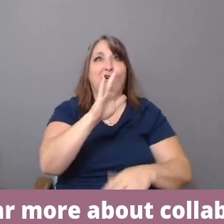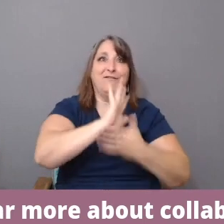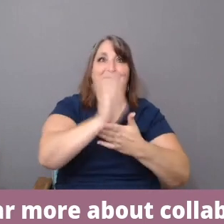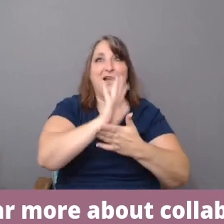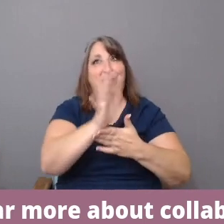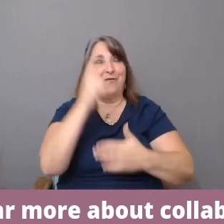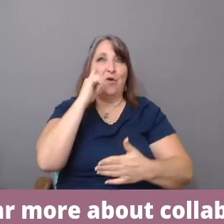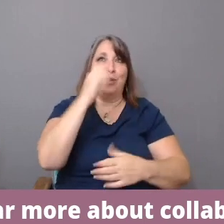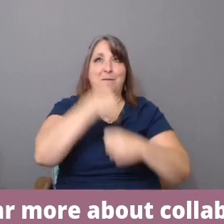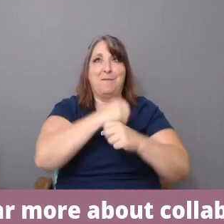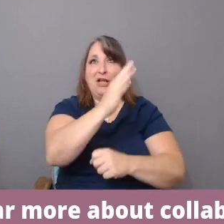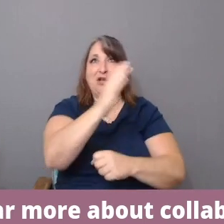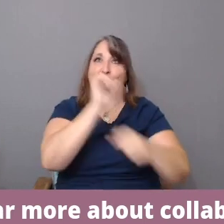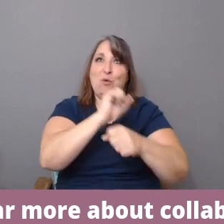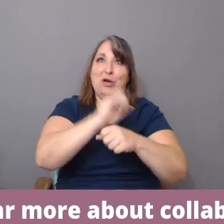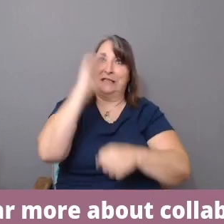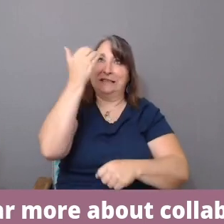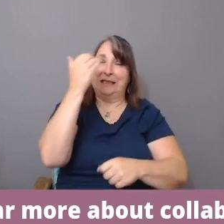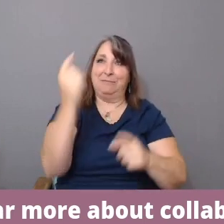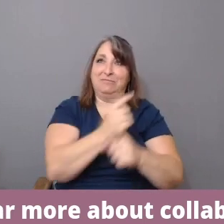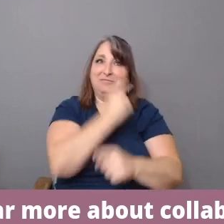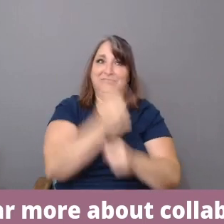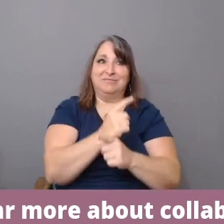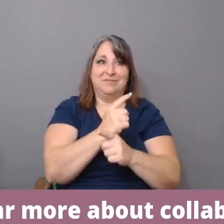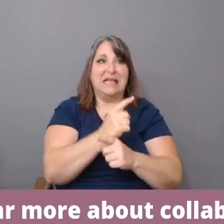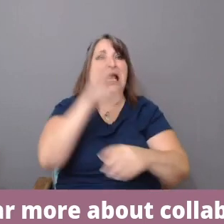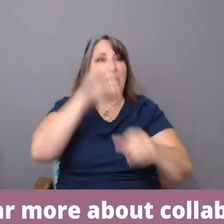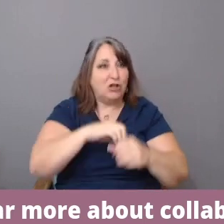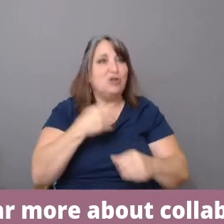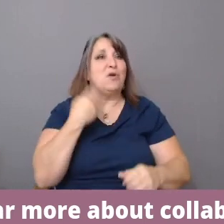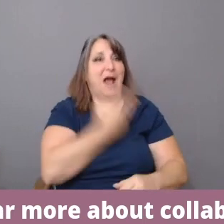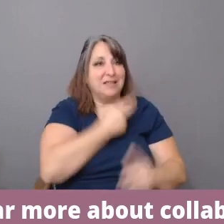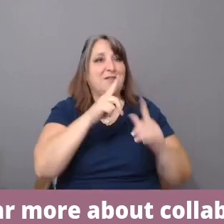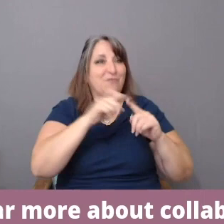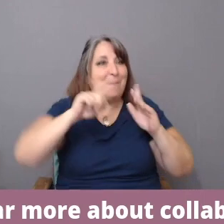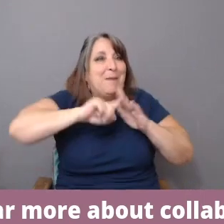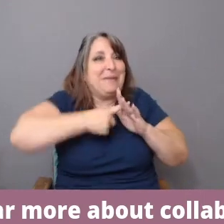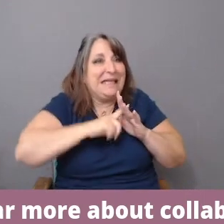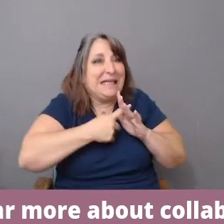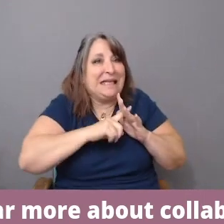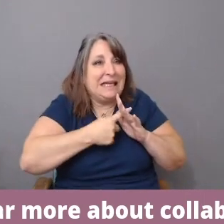Include us from the beginning-- from the beginning, sincerely.